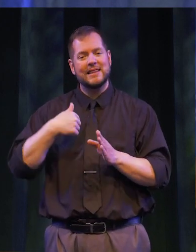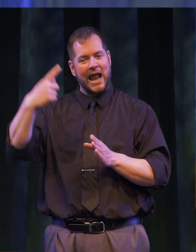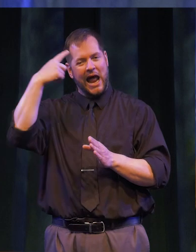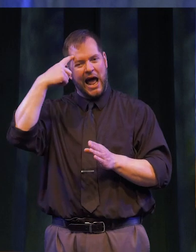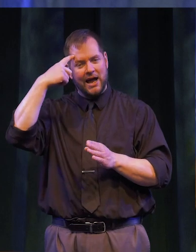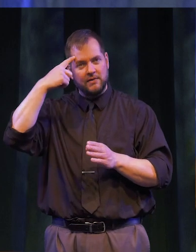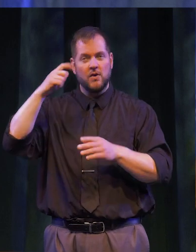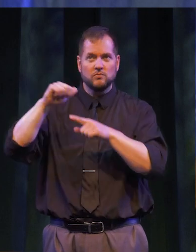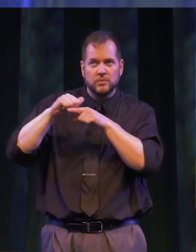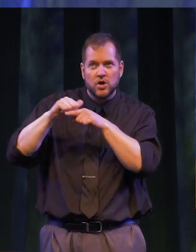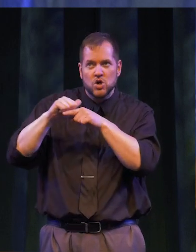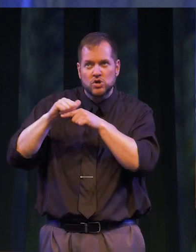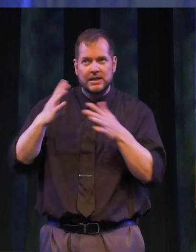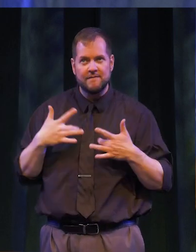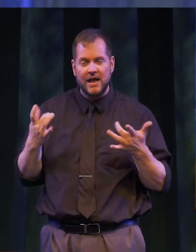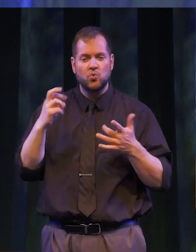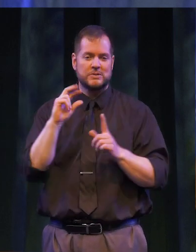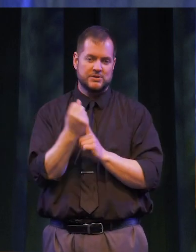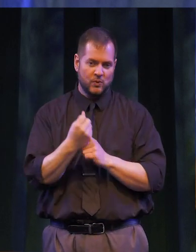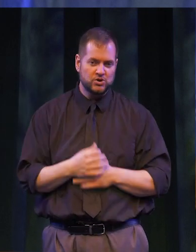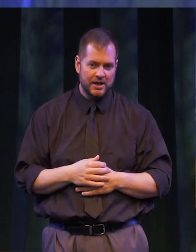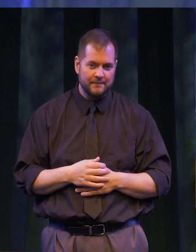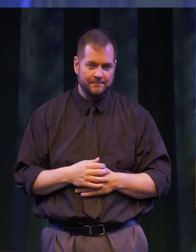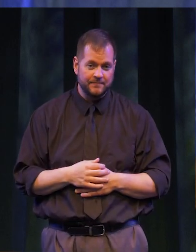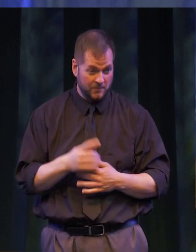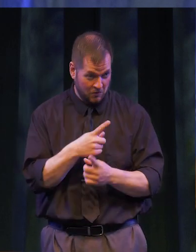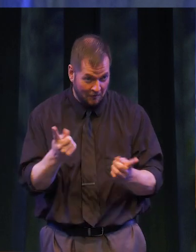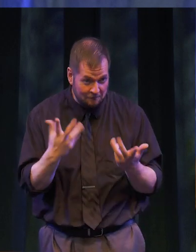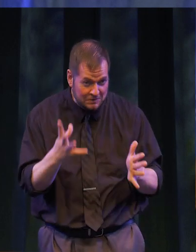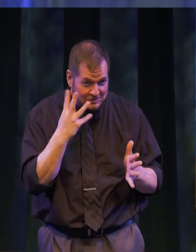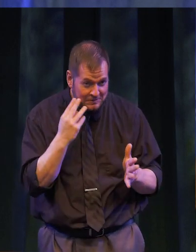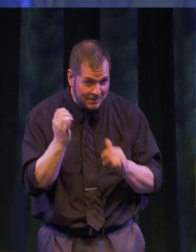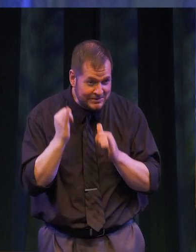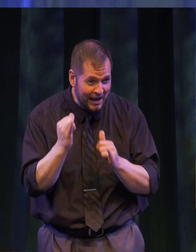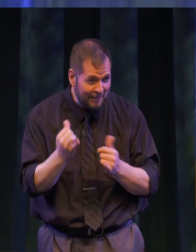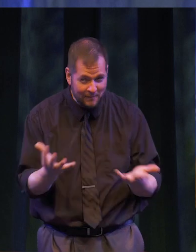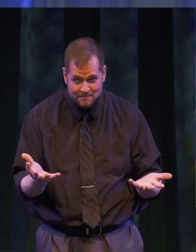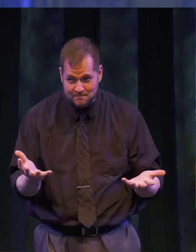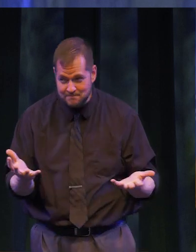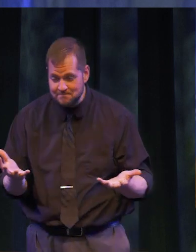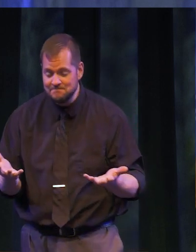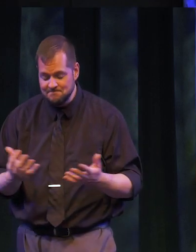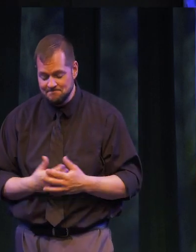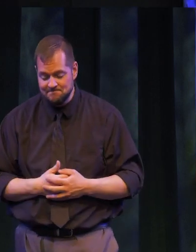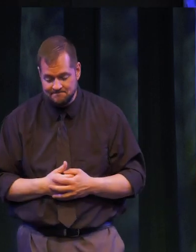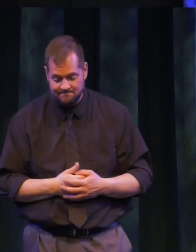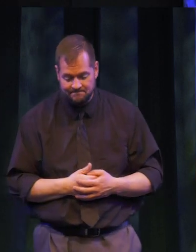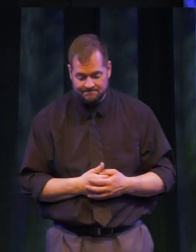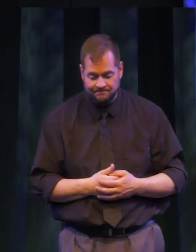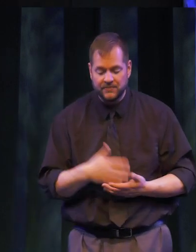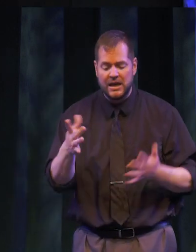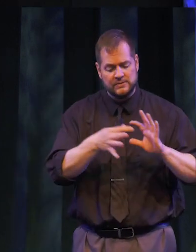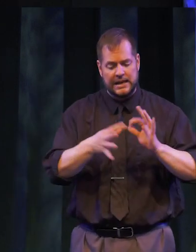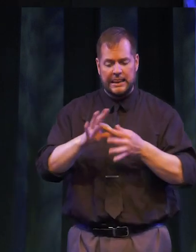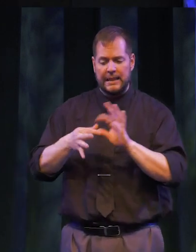mentally rehearsed an event or situation. Have you experienced the same? It was an Olympic